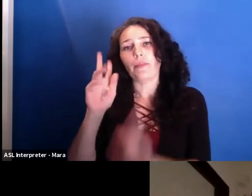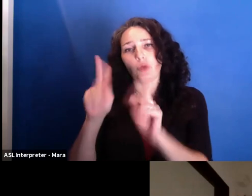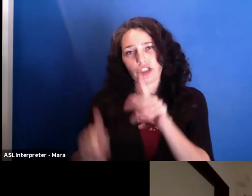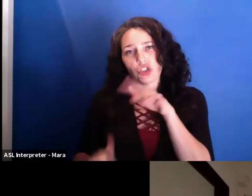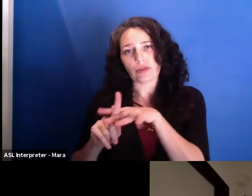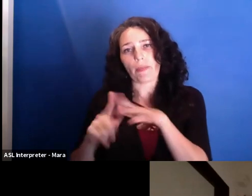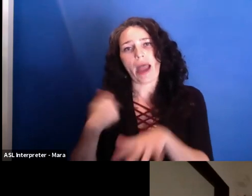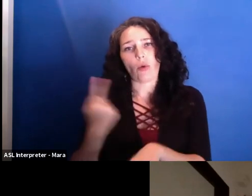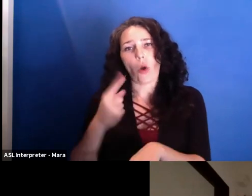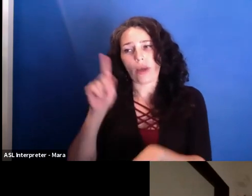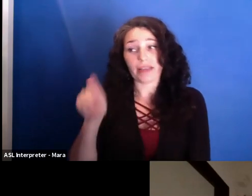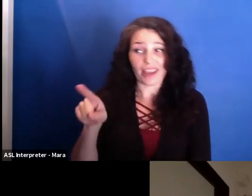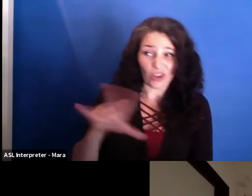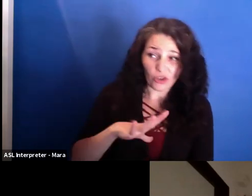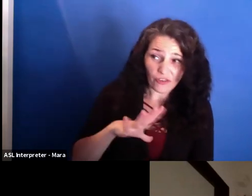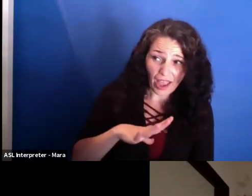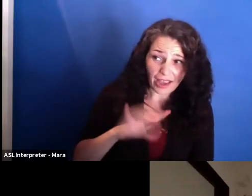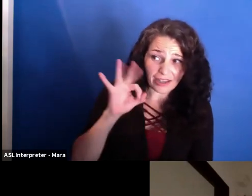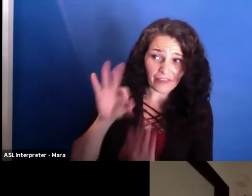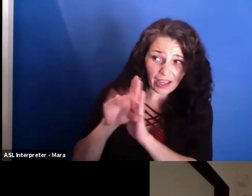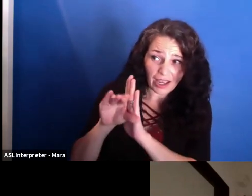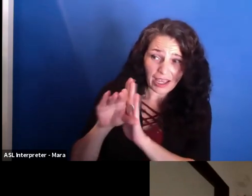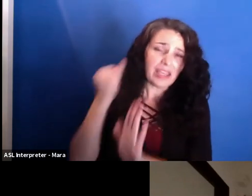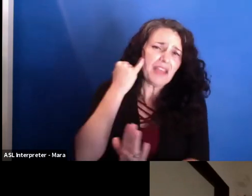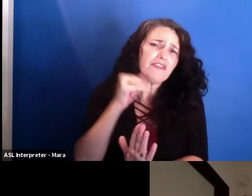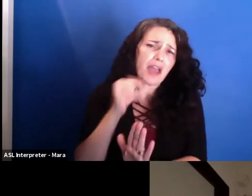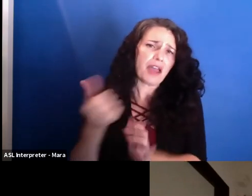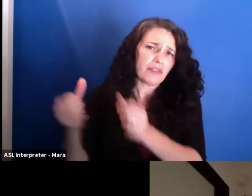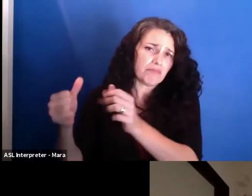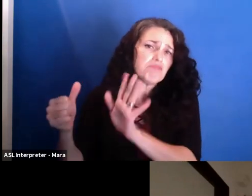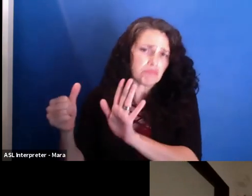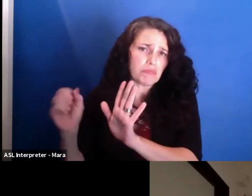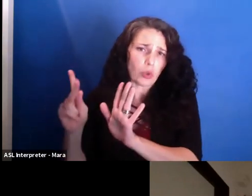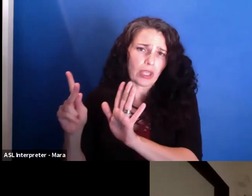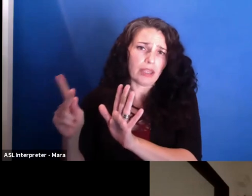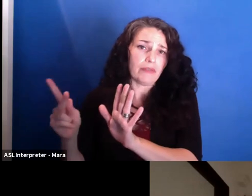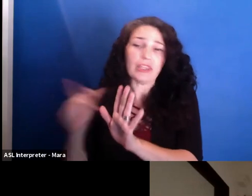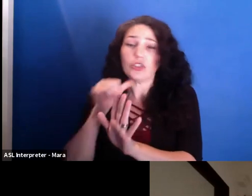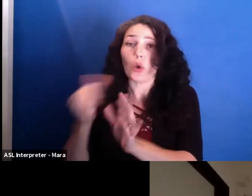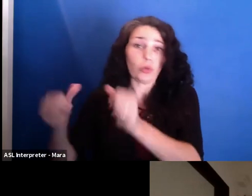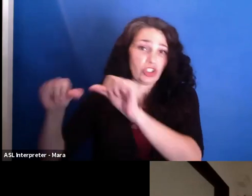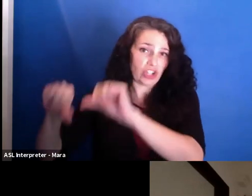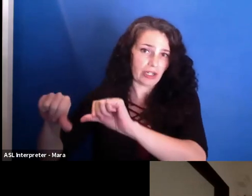But if people don't reject it by themselves, we just keep filming. So that was the only deal.